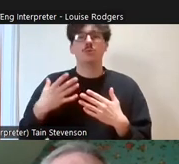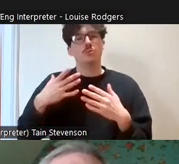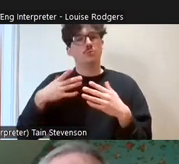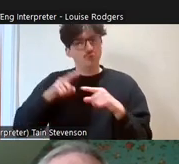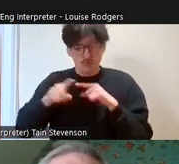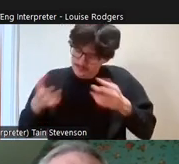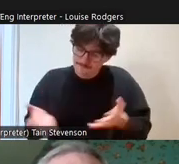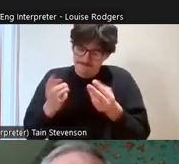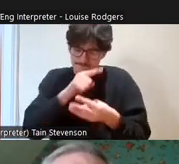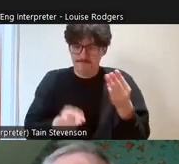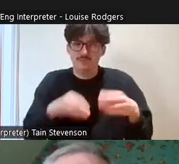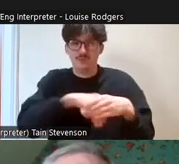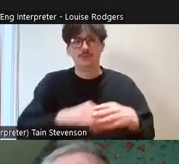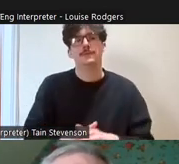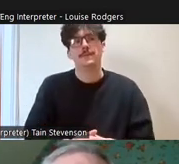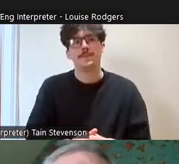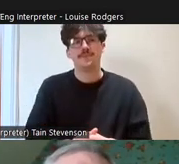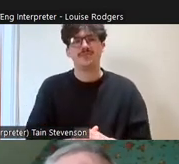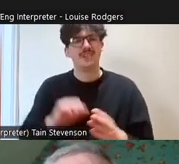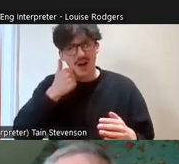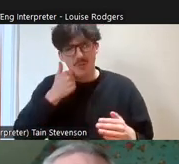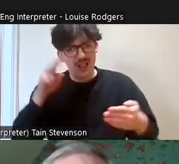what Action Earth’s about. I'm not going to read through all of them, but one of the key